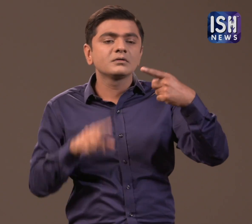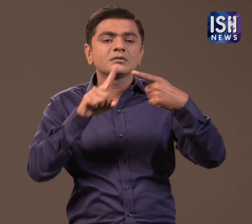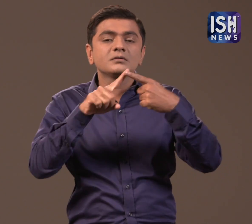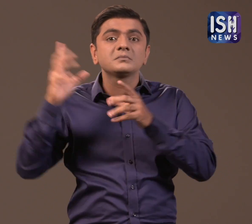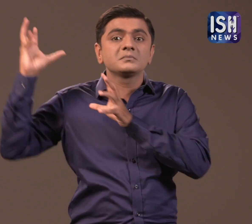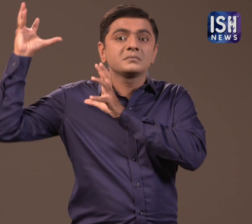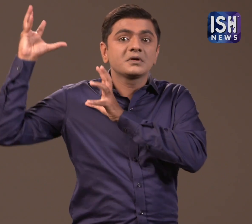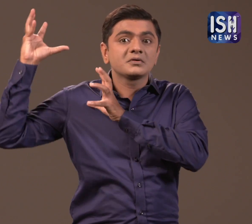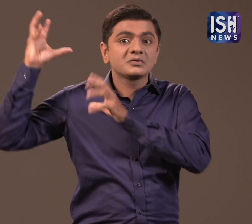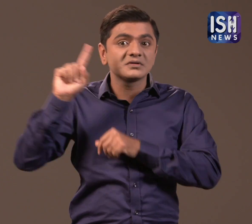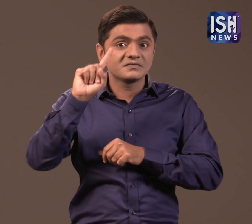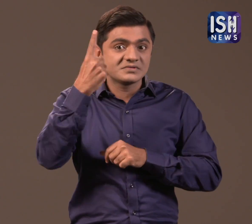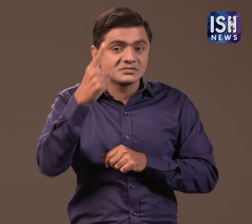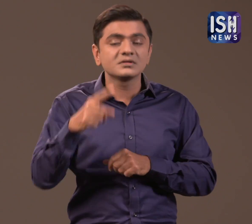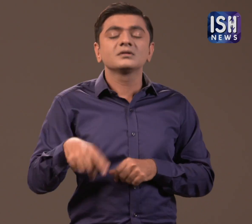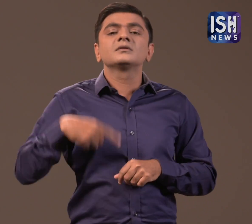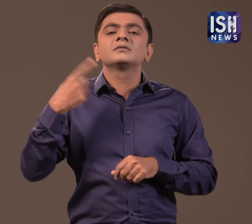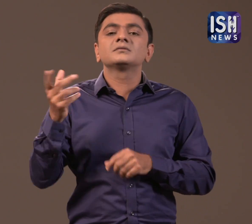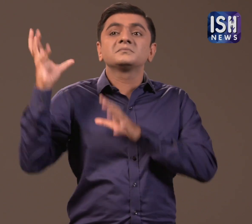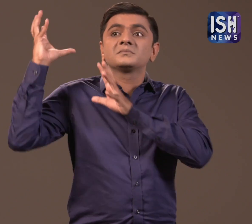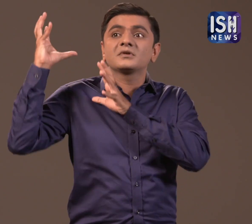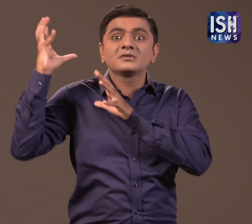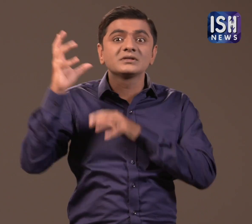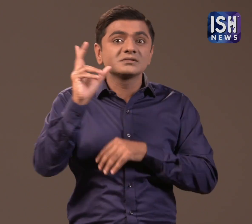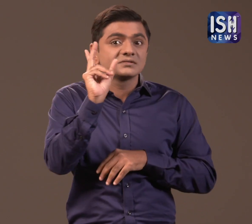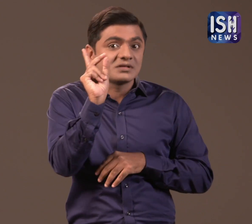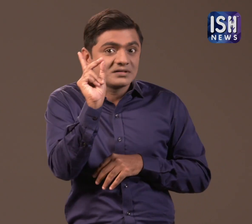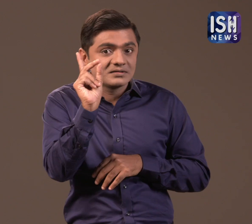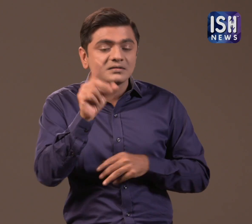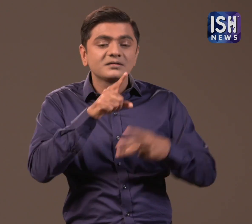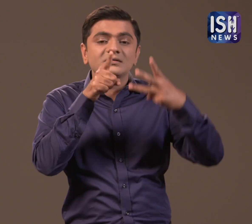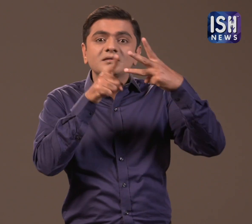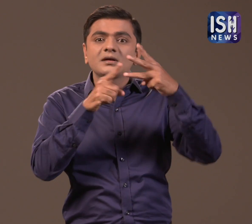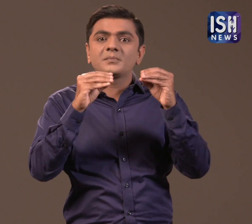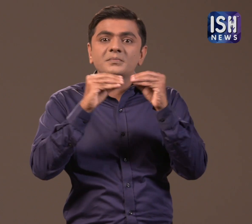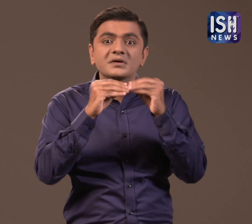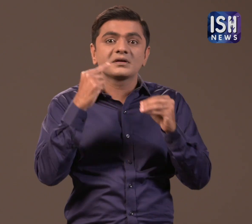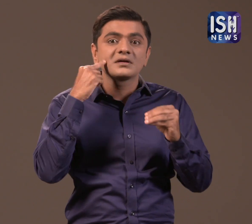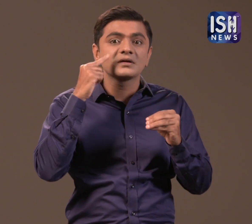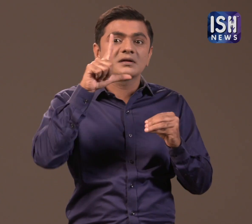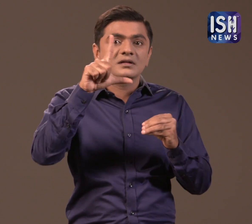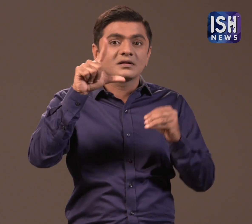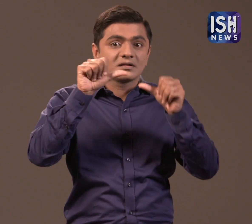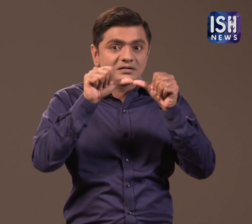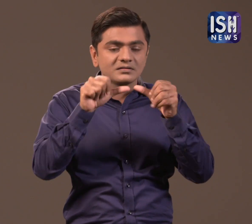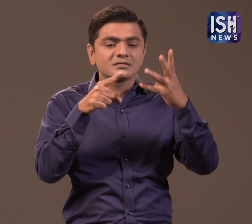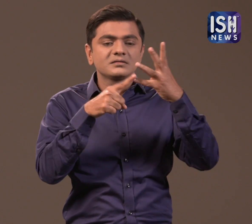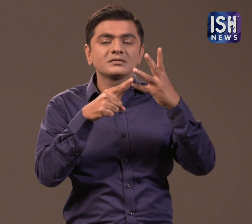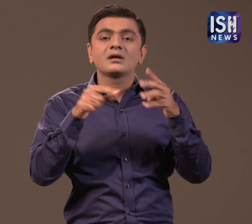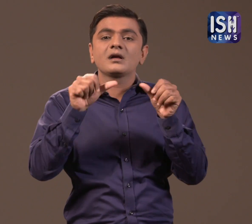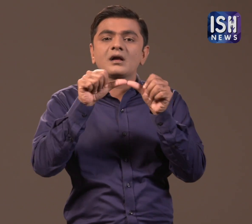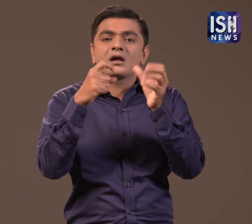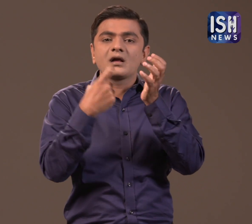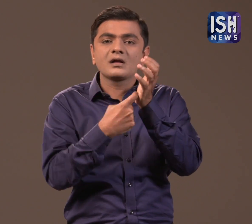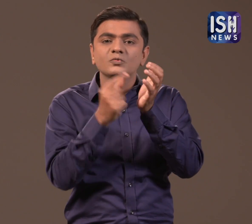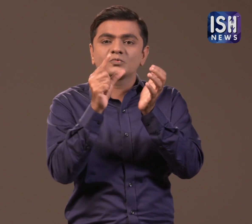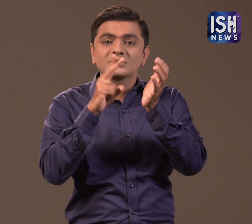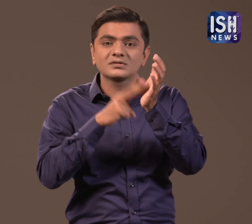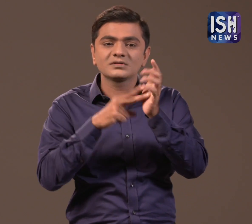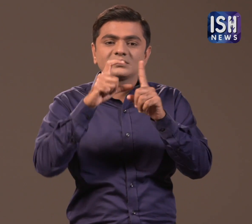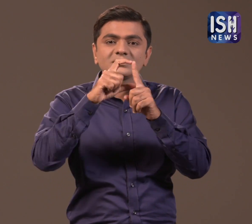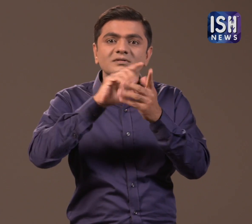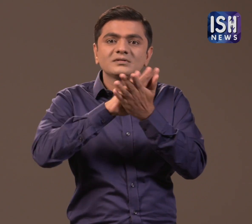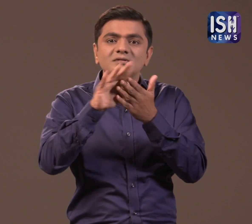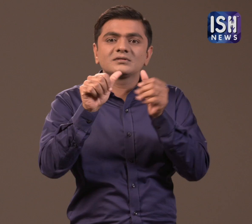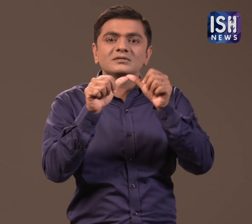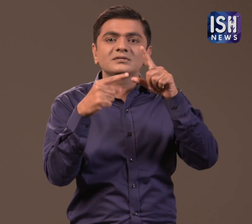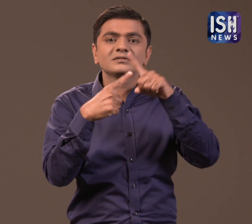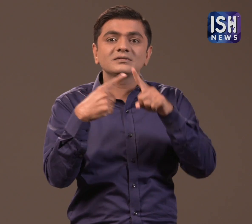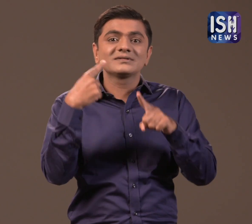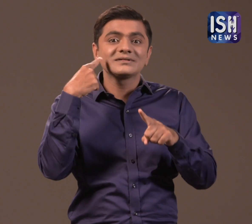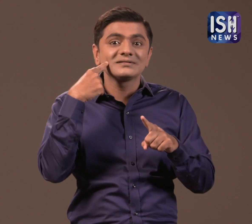1) “Baahubali” 2) “Baahubali 2” 3) “Billa” and 4) “Arundhati”.